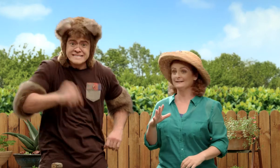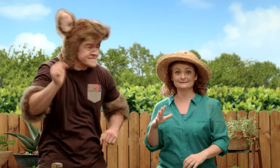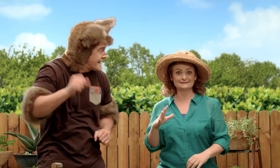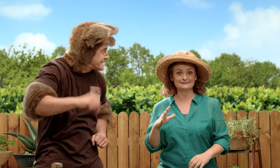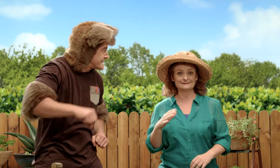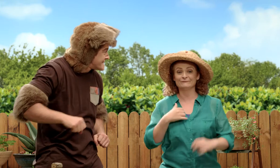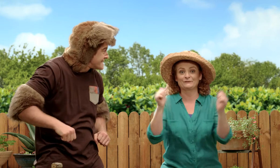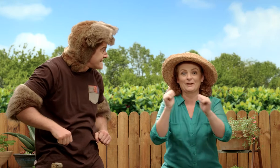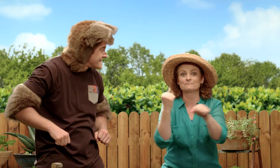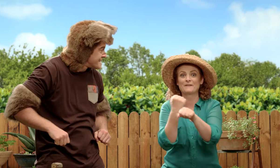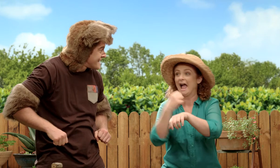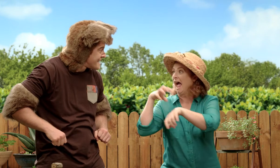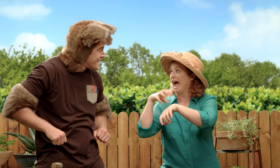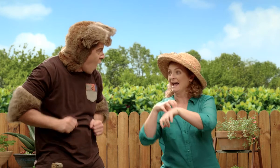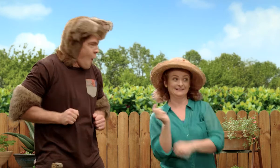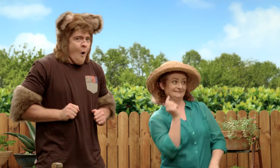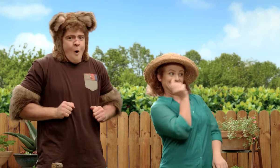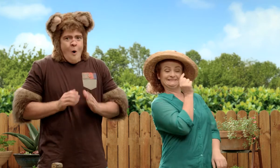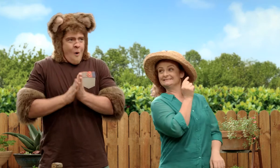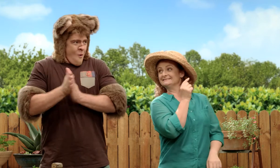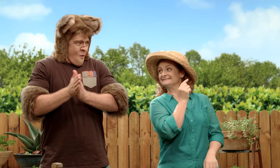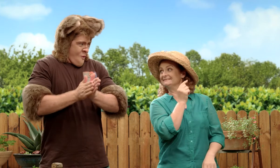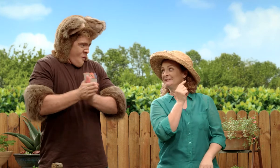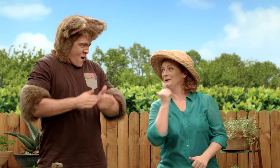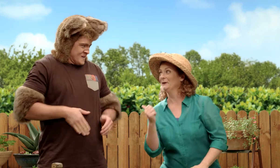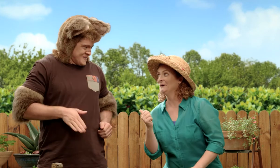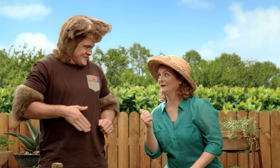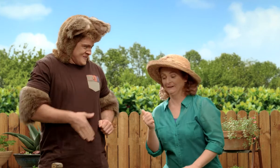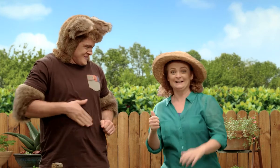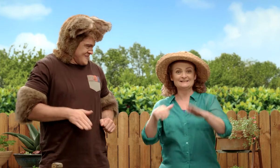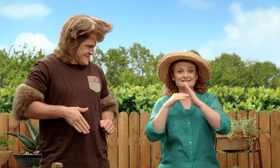Yes! I’ve made a cake! Oh yum!